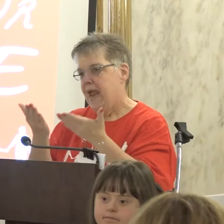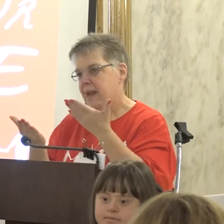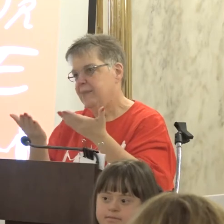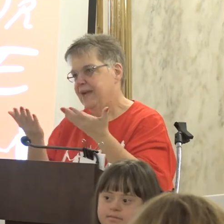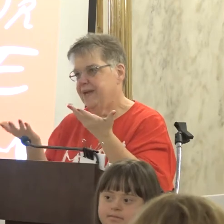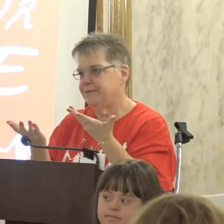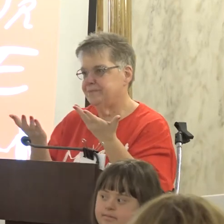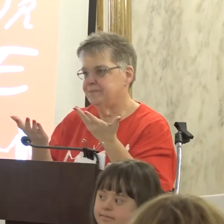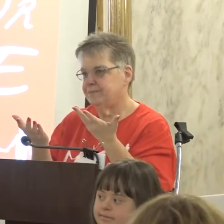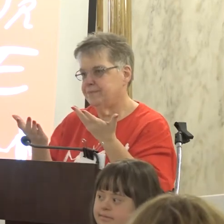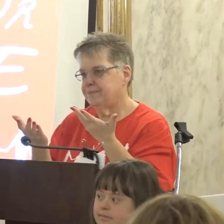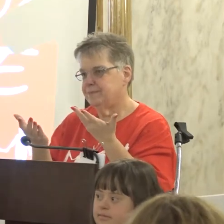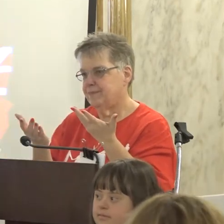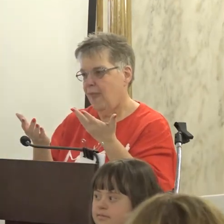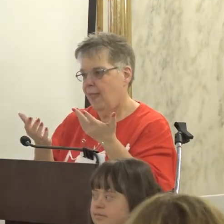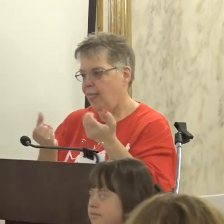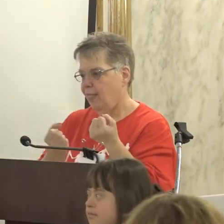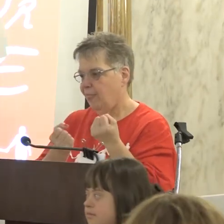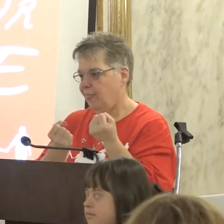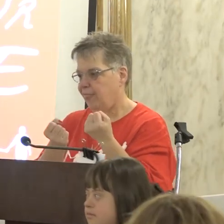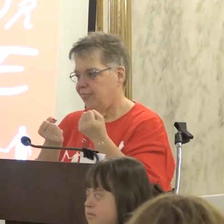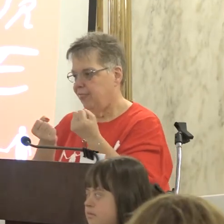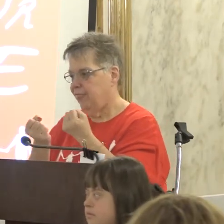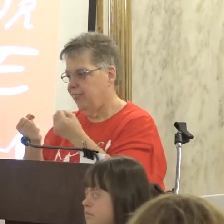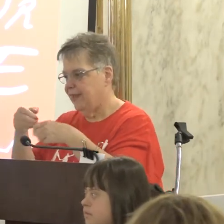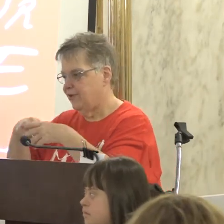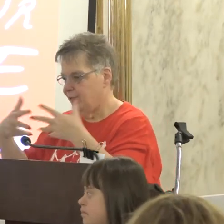Running off the road in a catastrophe time